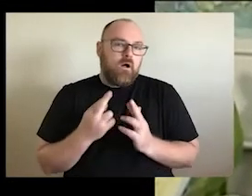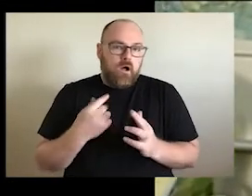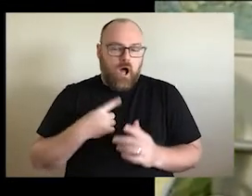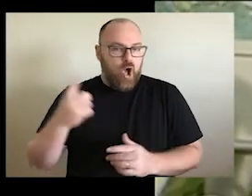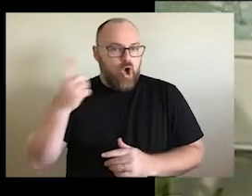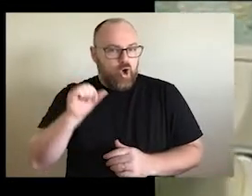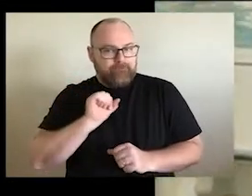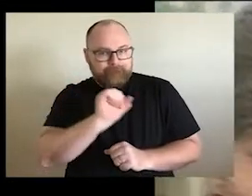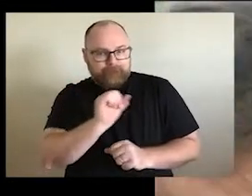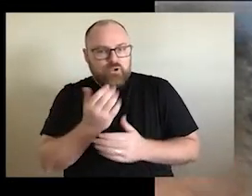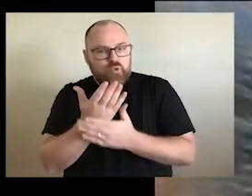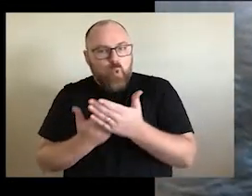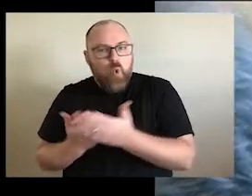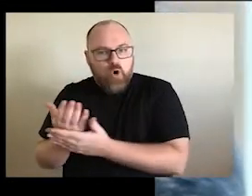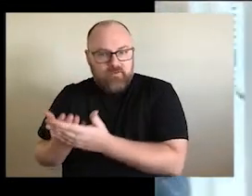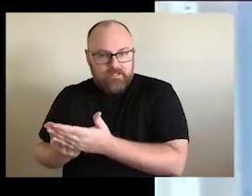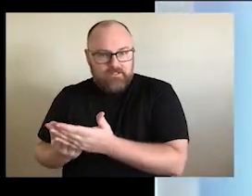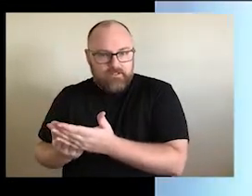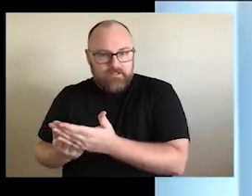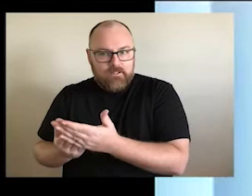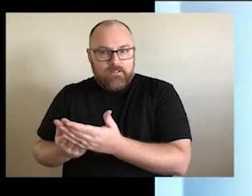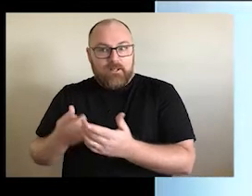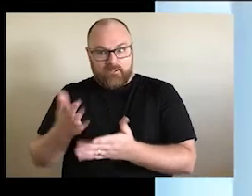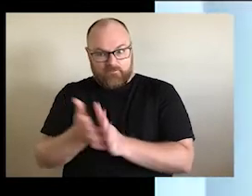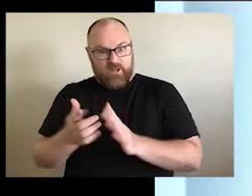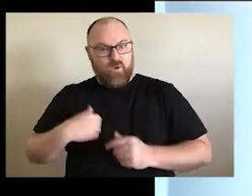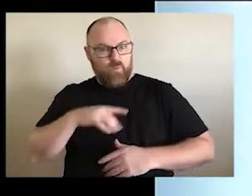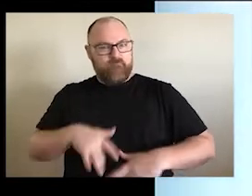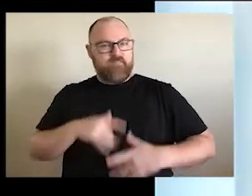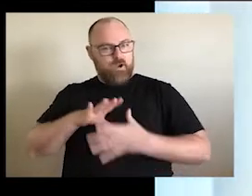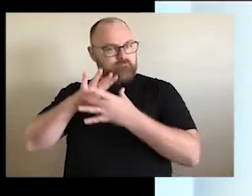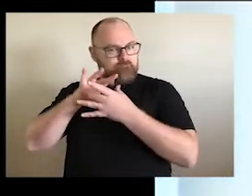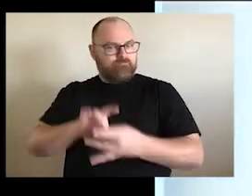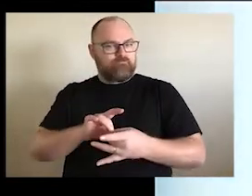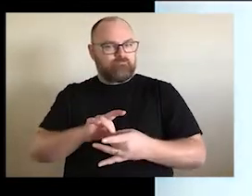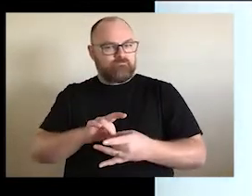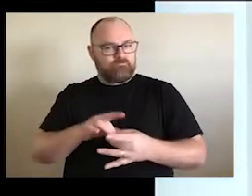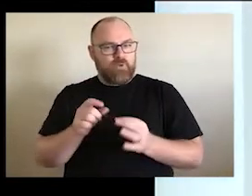stories then we would have a much stronger sense of belonging. When I